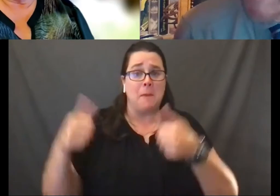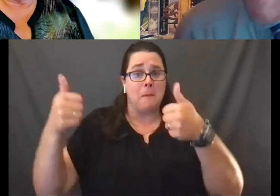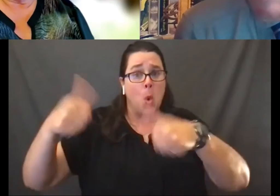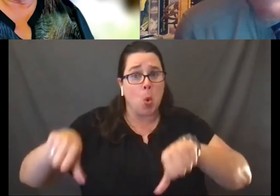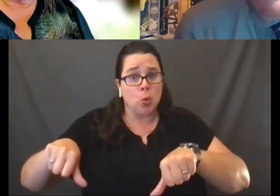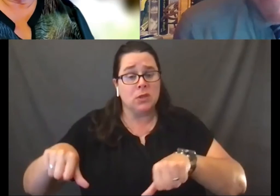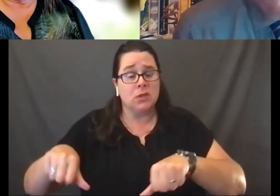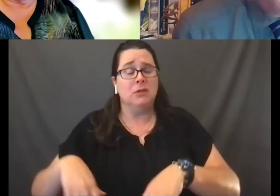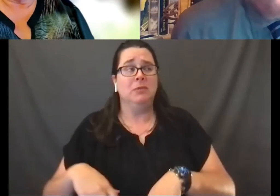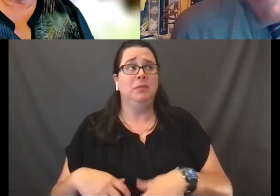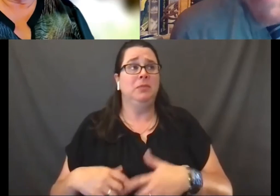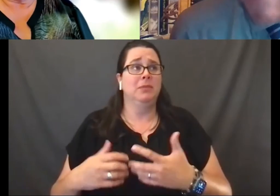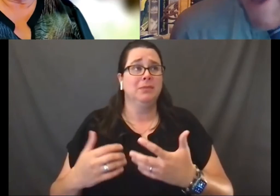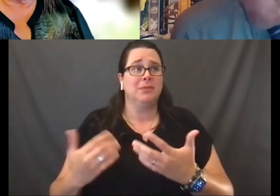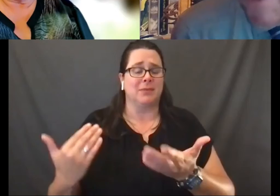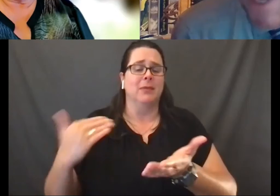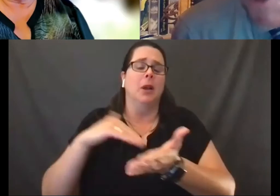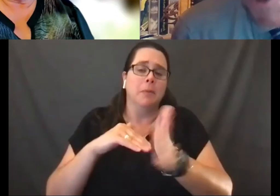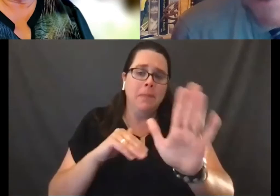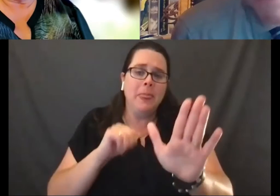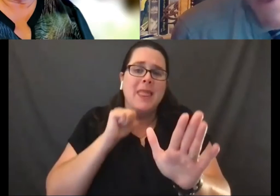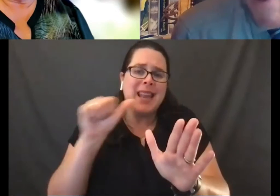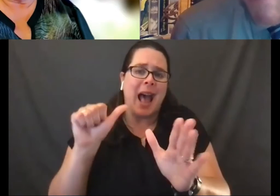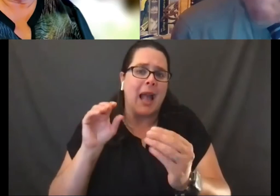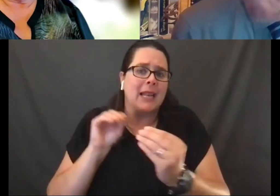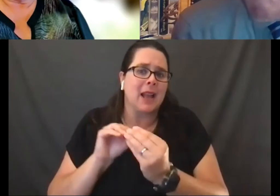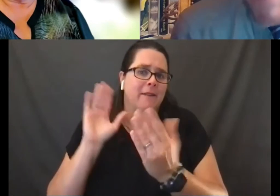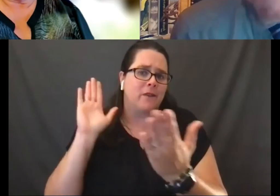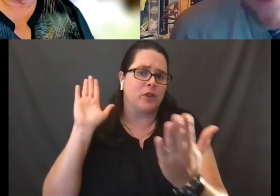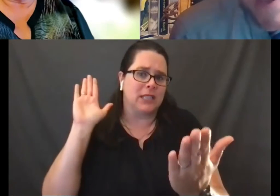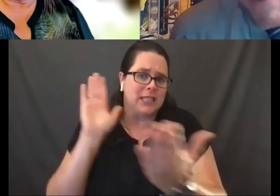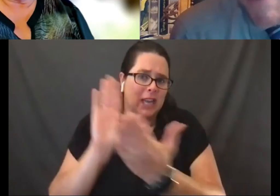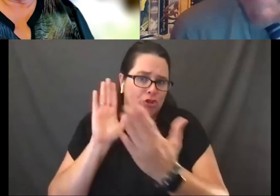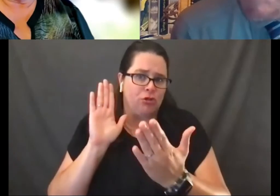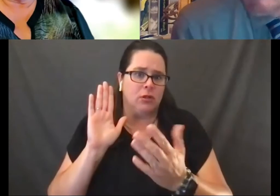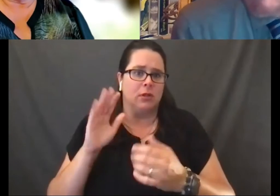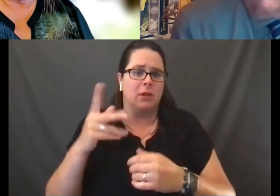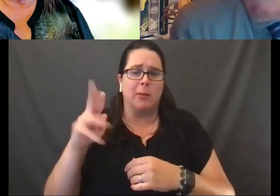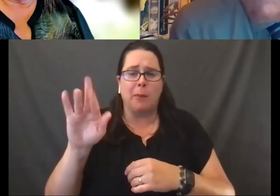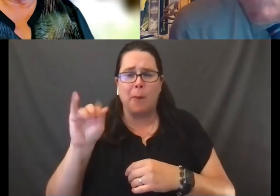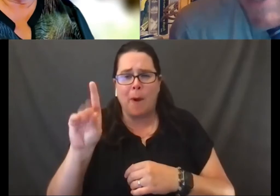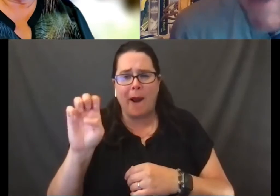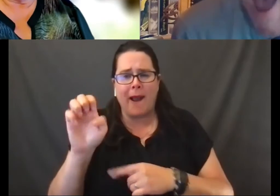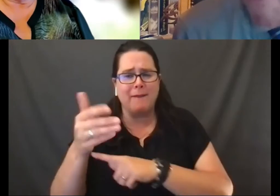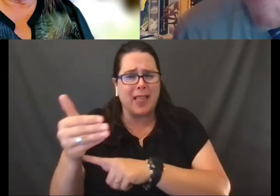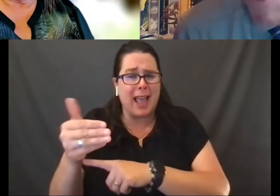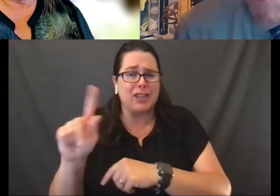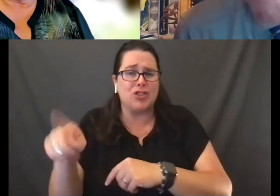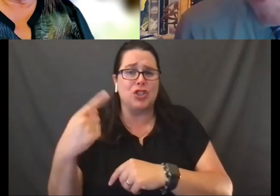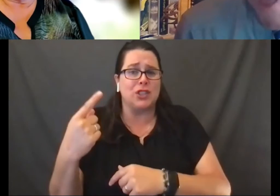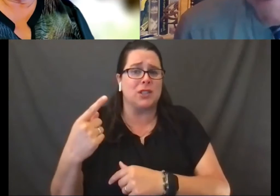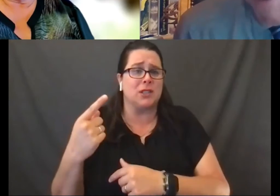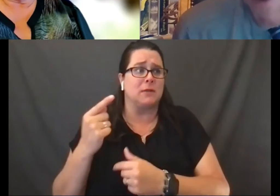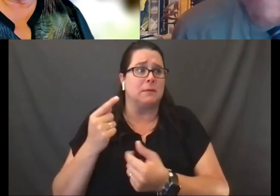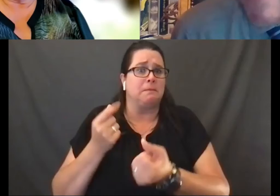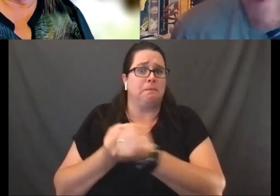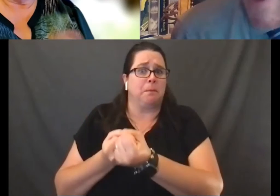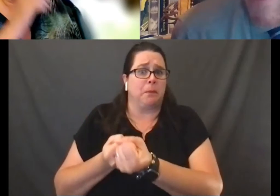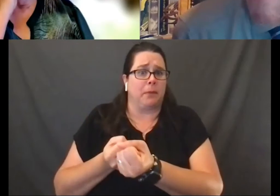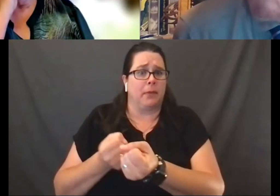again, non-confrontational, a pride flag that is simply once again an affirmation of humanity, right?